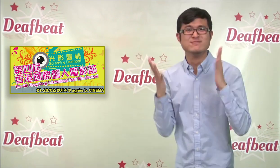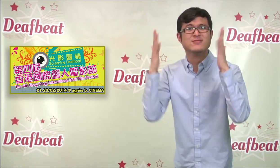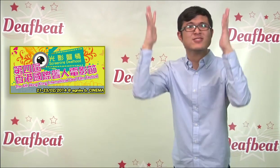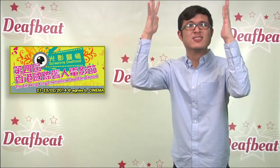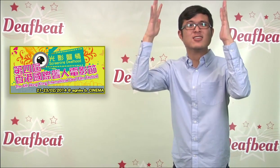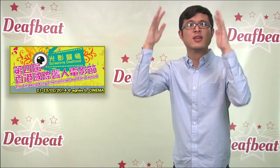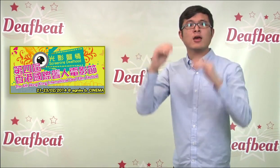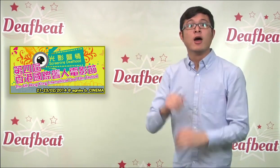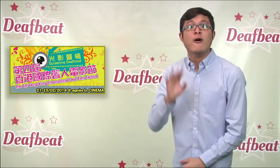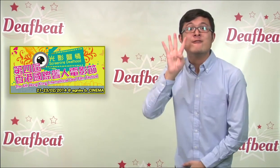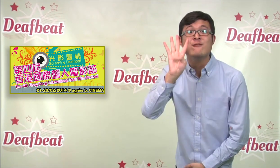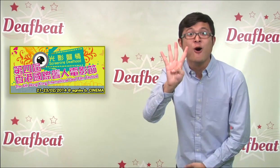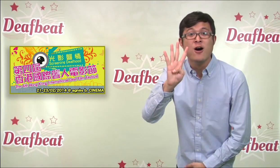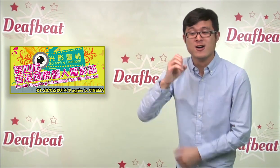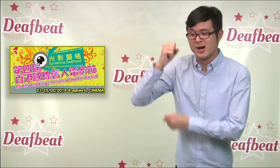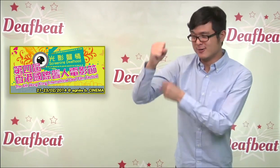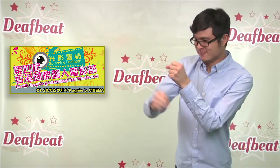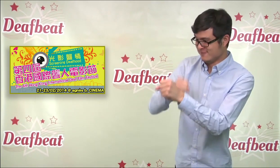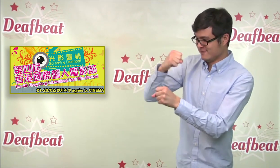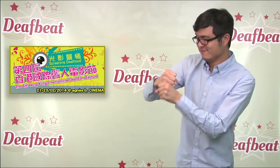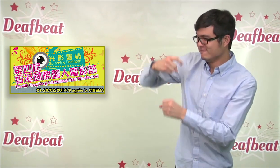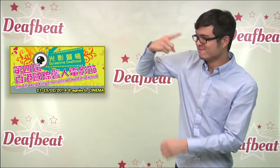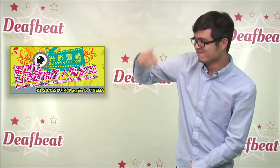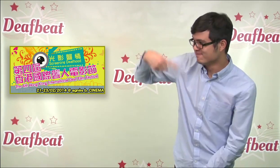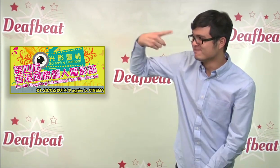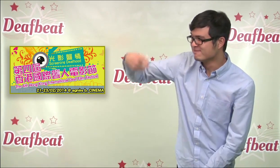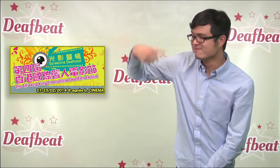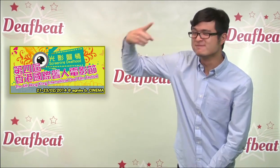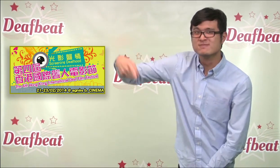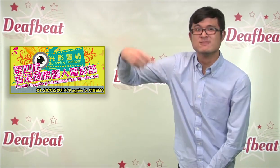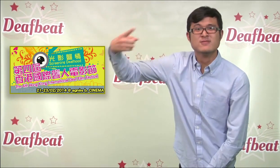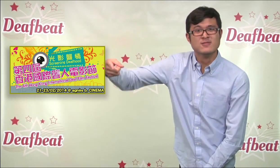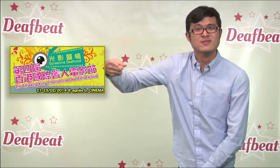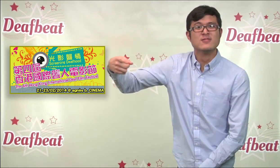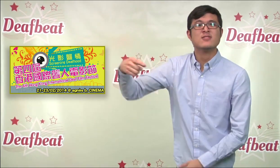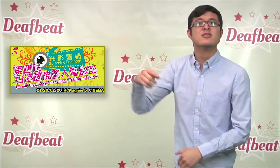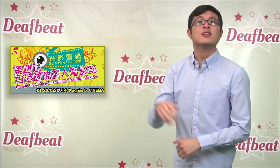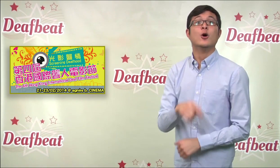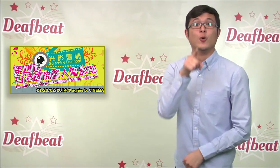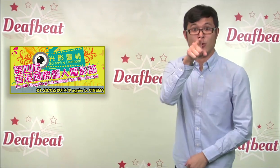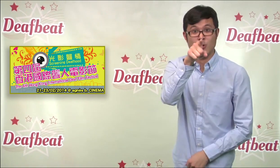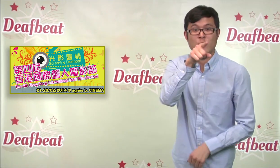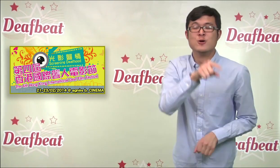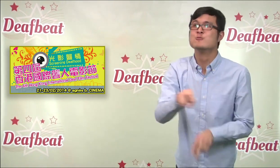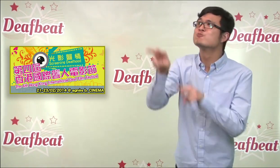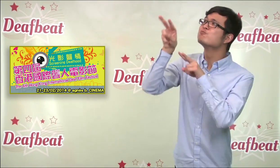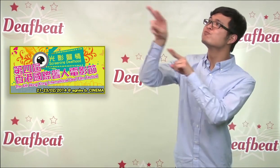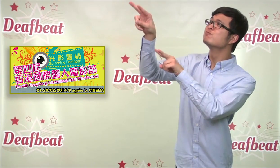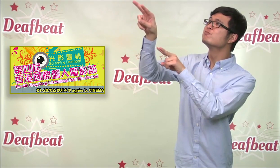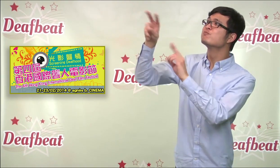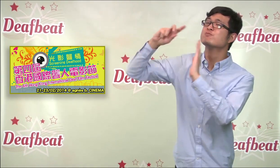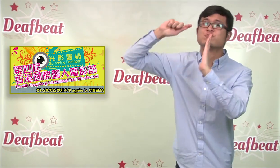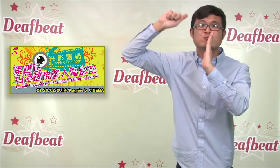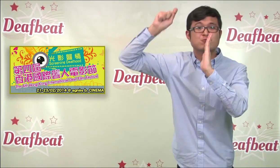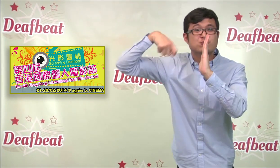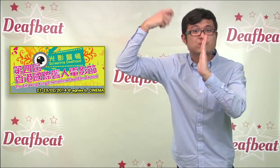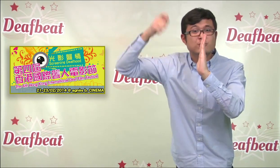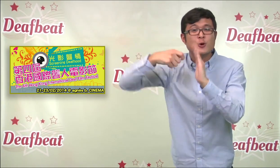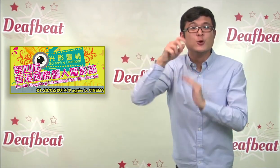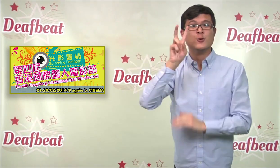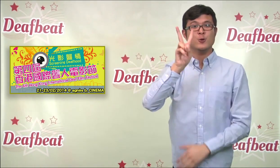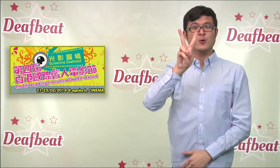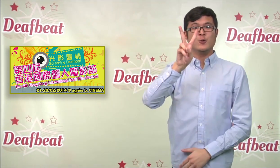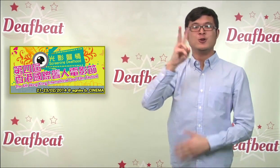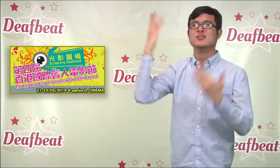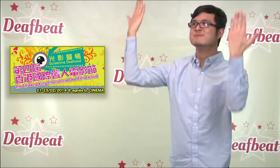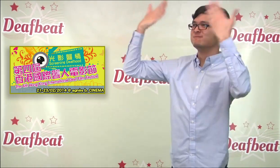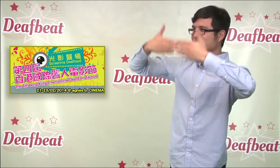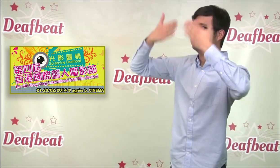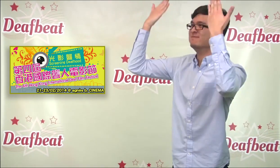their fourth annual Deaf Film Festival in February.